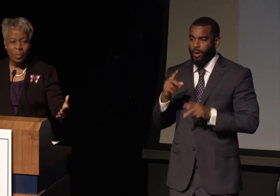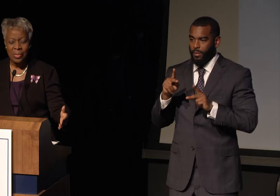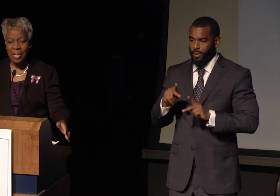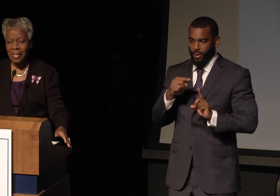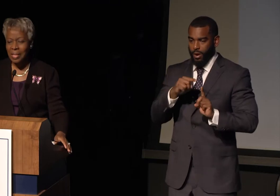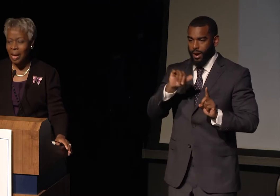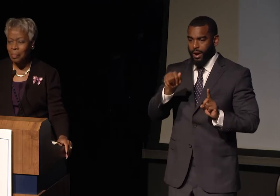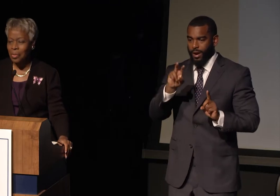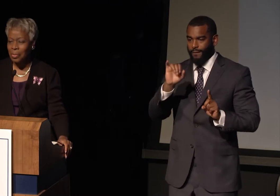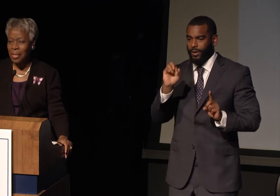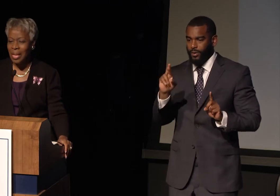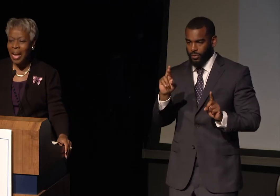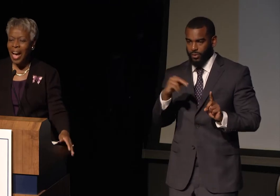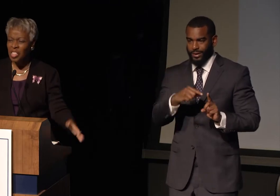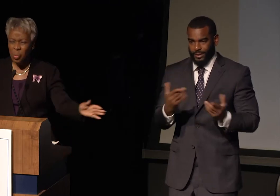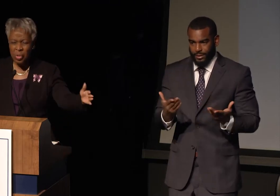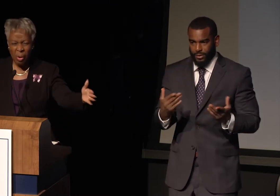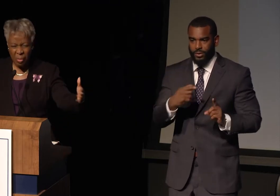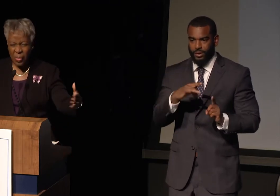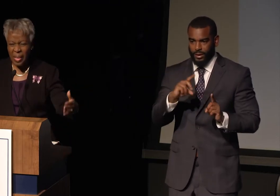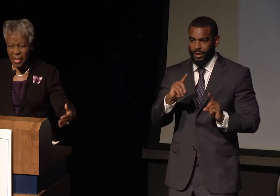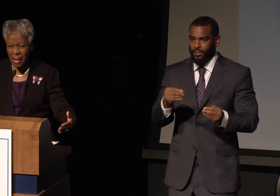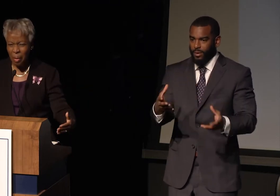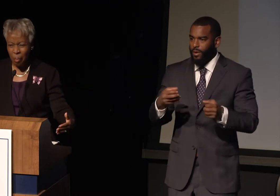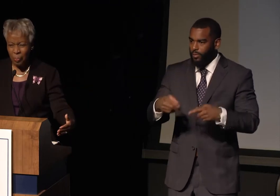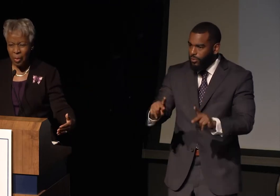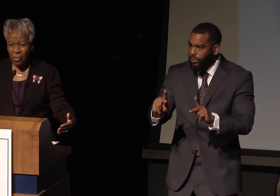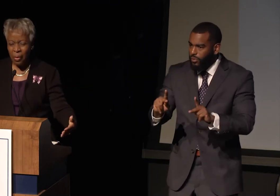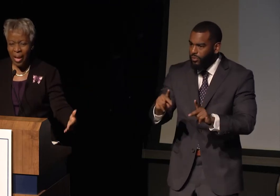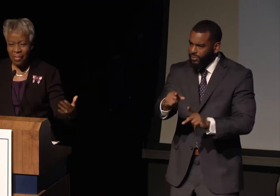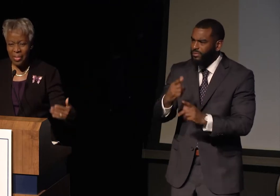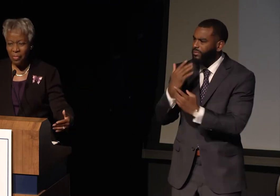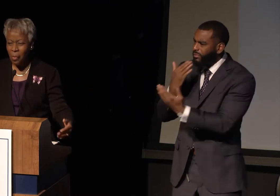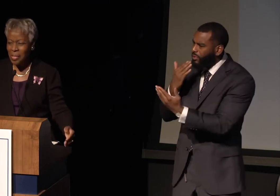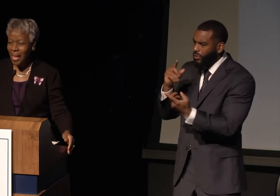has presented this opportunity. I want you all to thank him for having the foresight